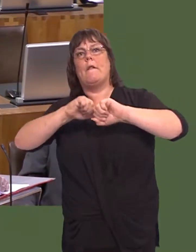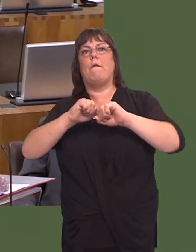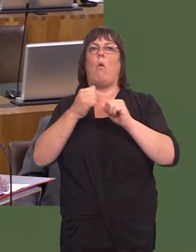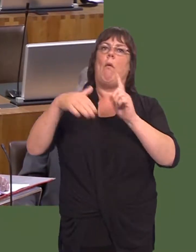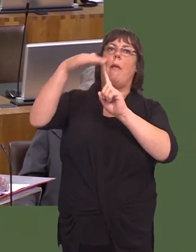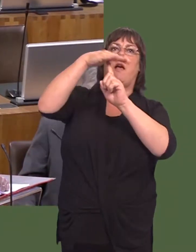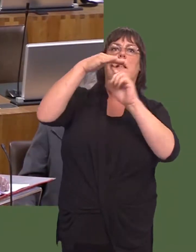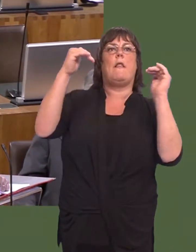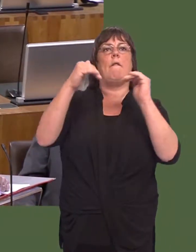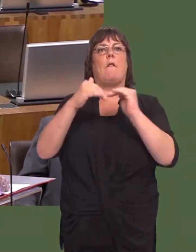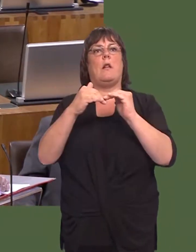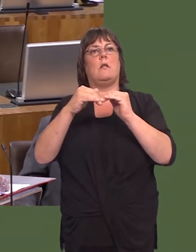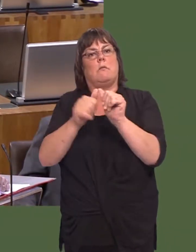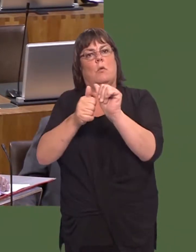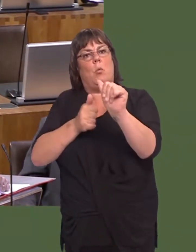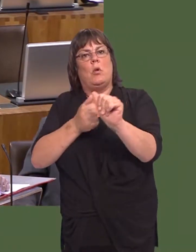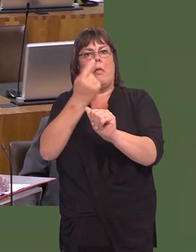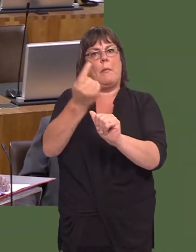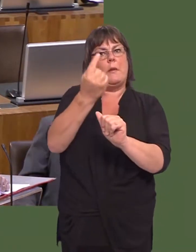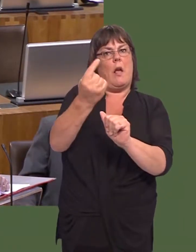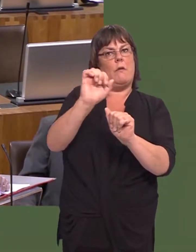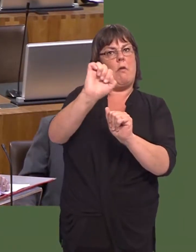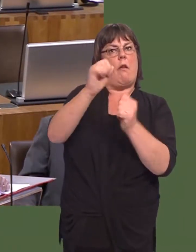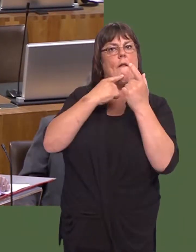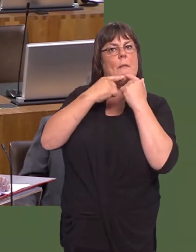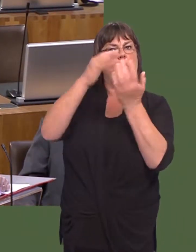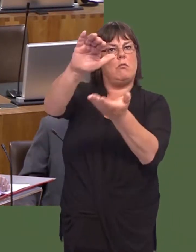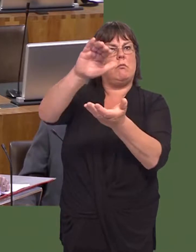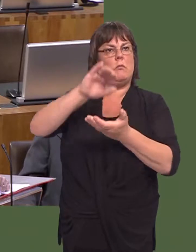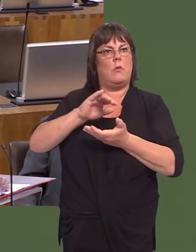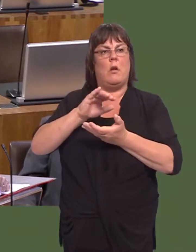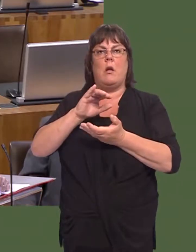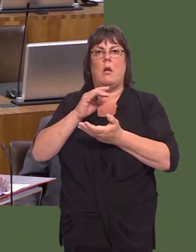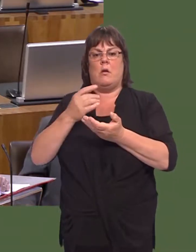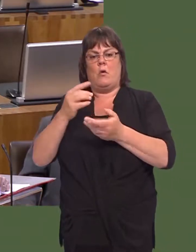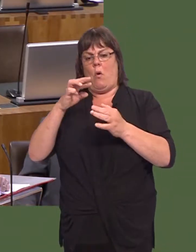from the Heads of the Valleys Development Company themselves. We donít expect any more information from them now.